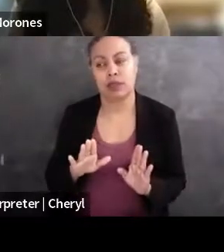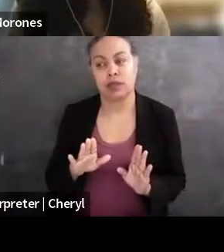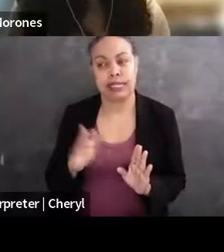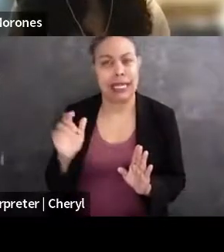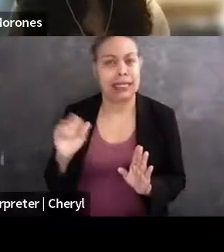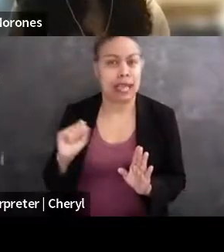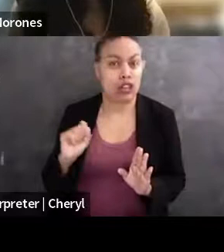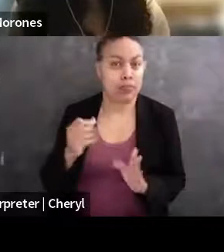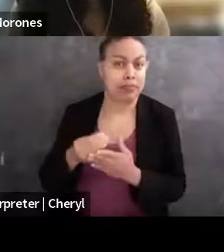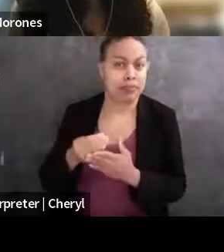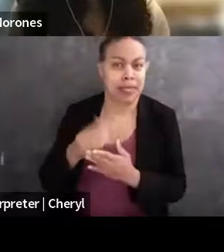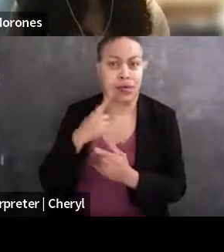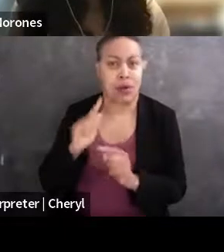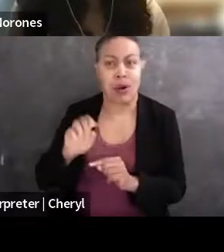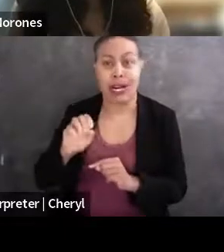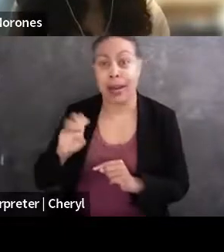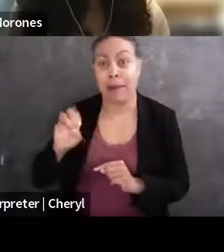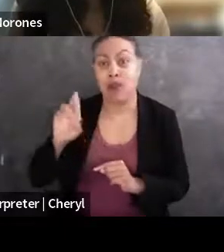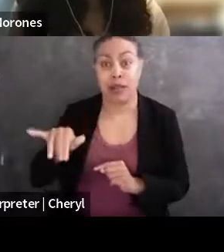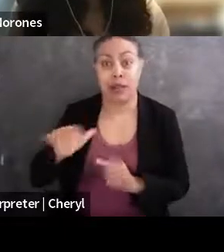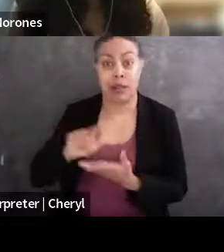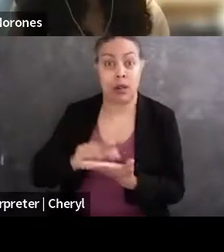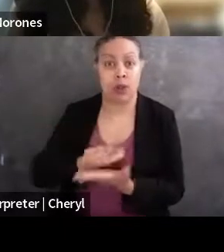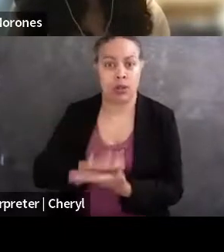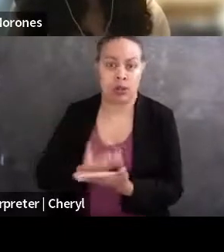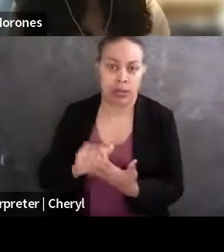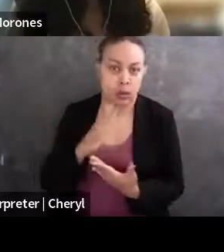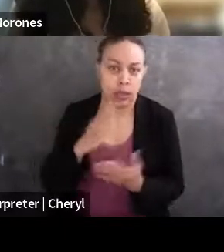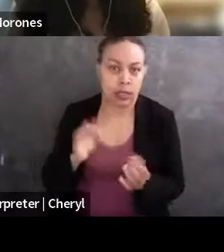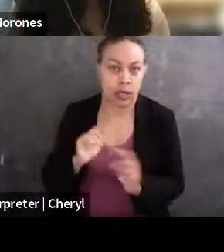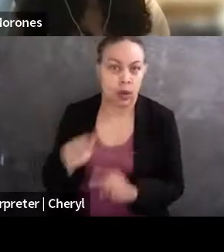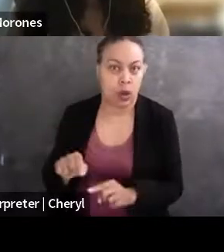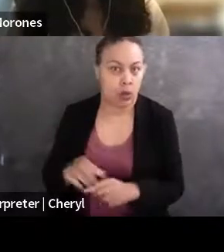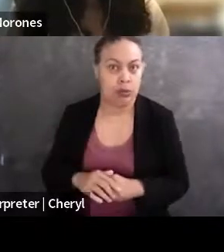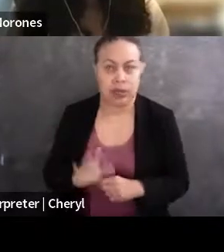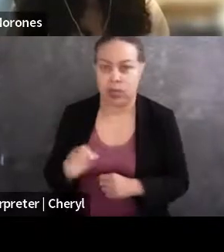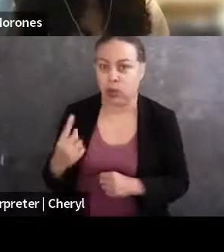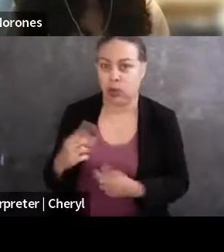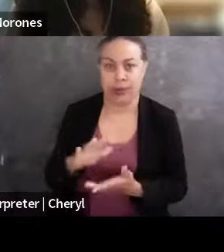to go to Emory Law, which is why I chose Emory Law. It's the only school that gave me a scholarship